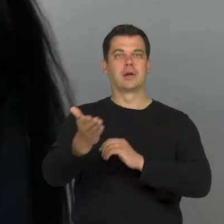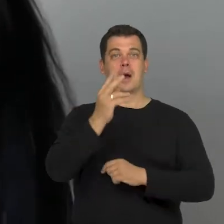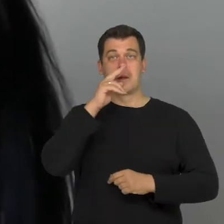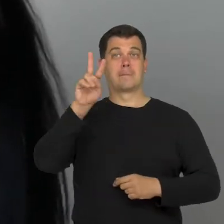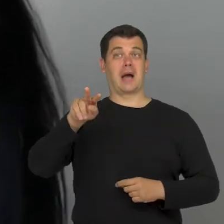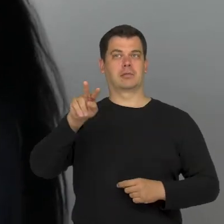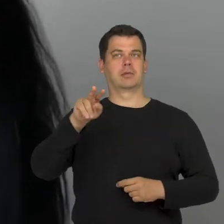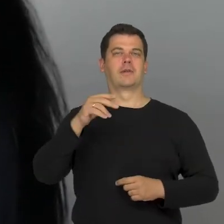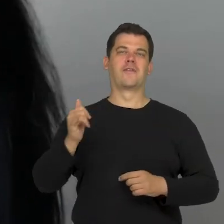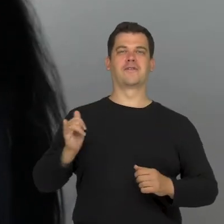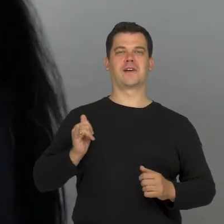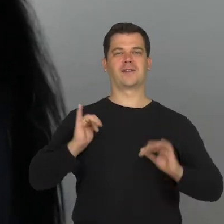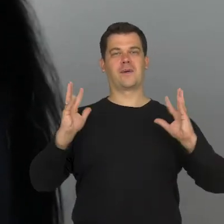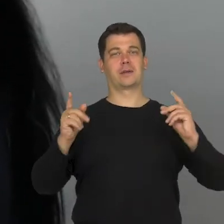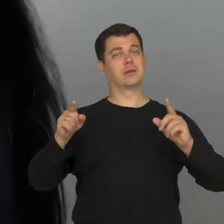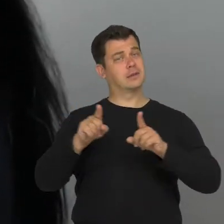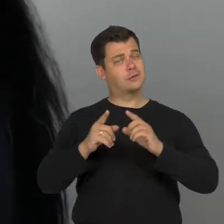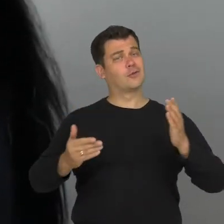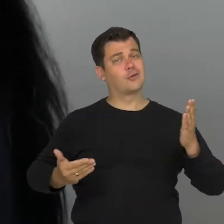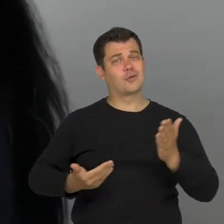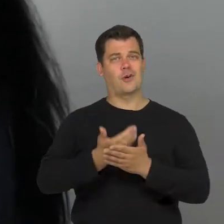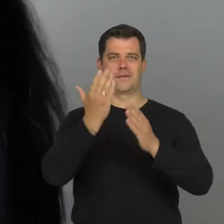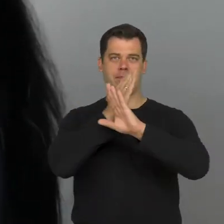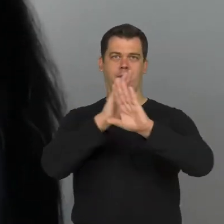and find new paths.